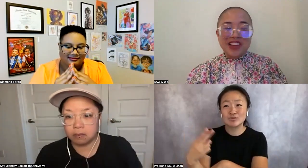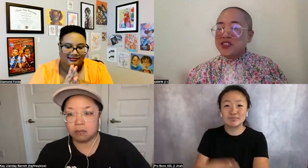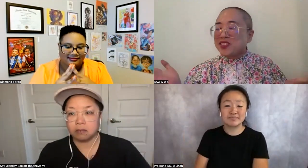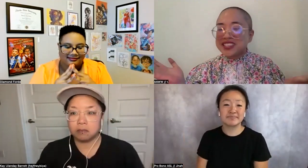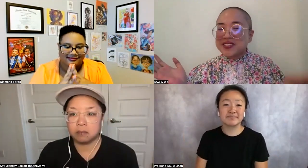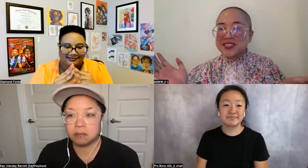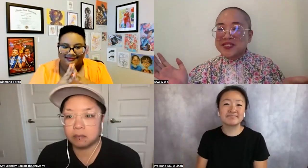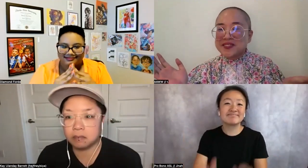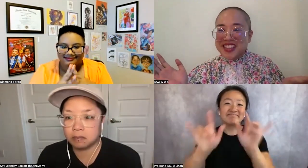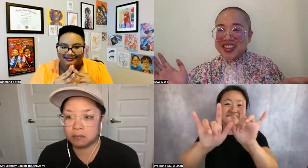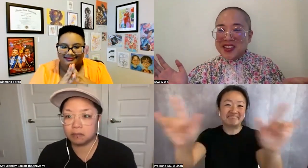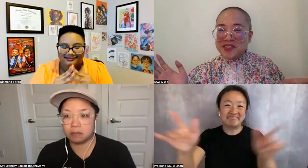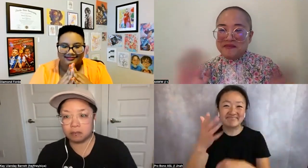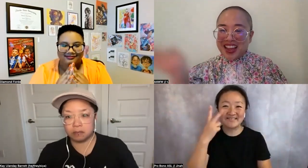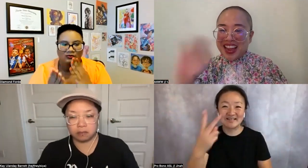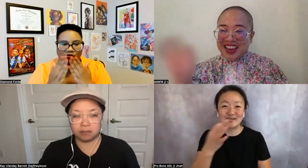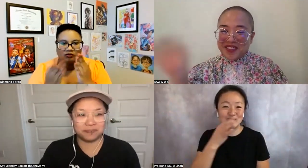We love you, we'll see you soon! Thank you, bye.